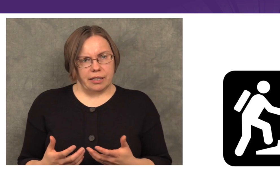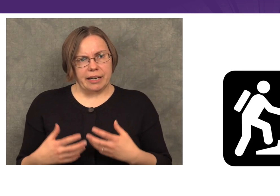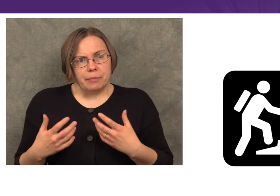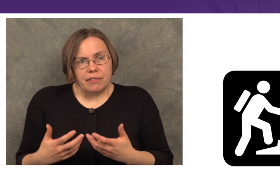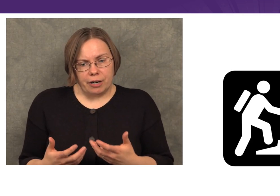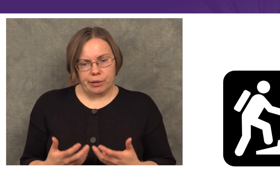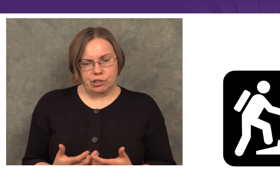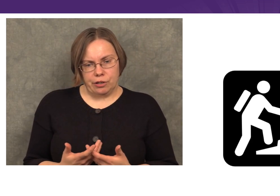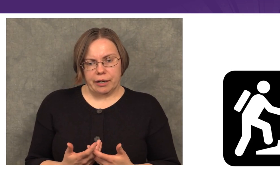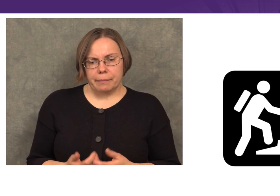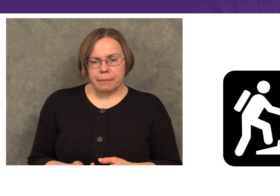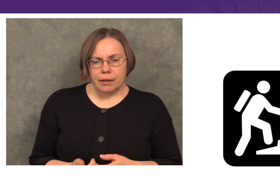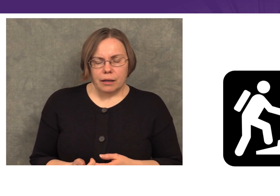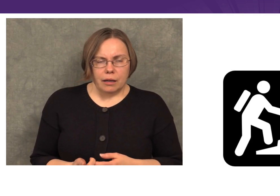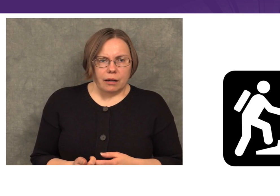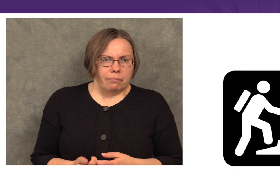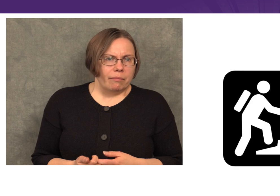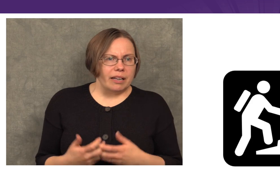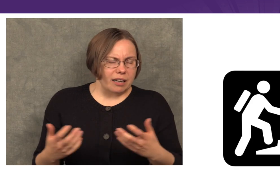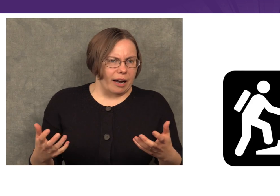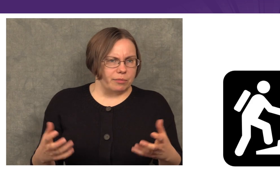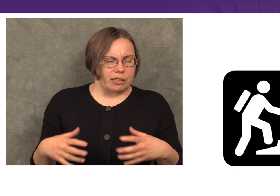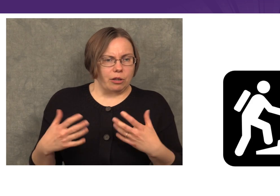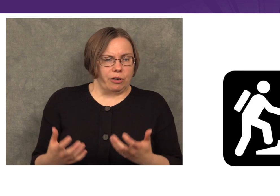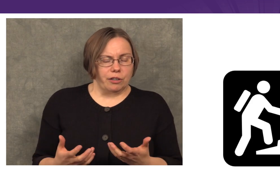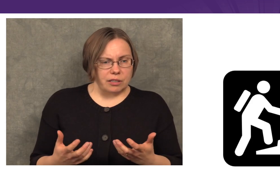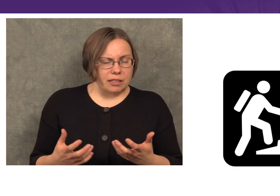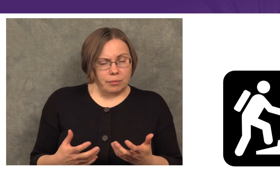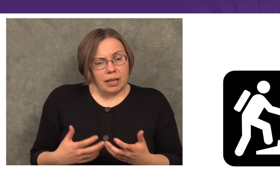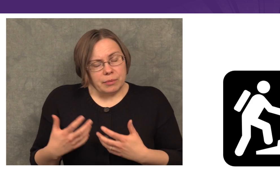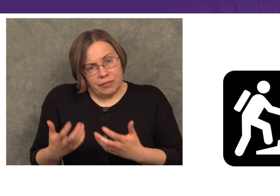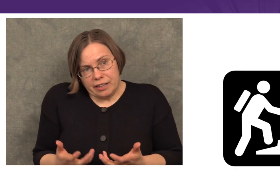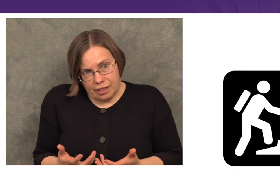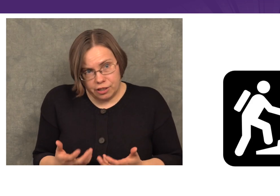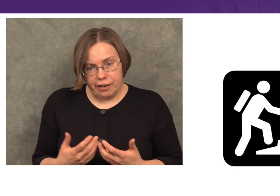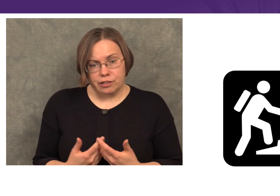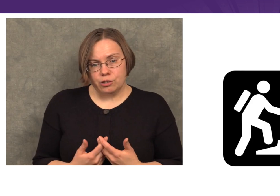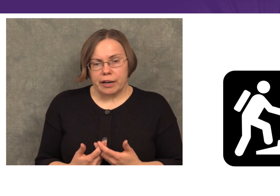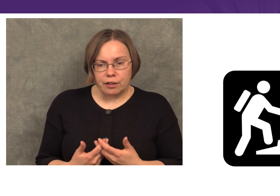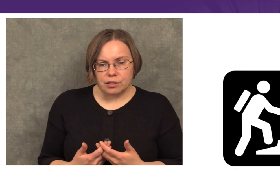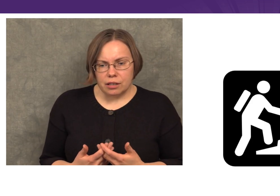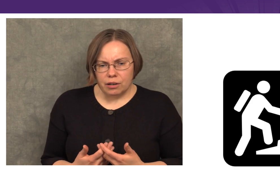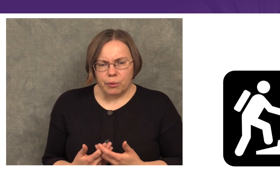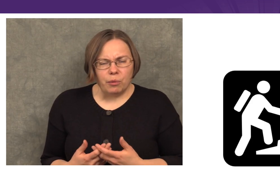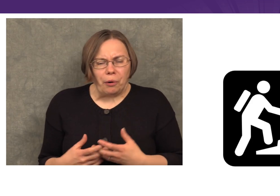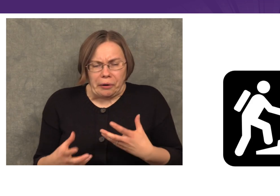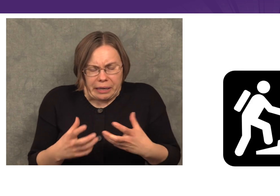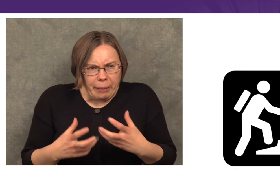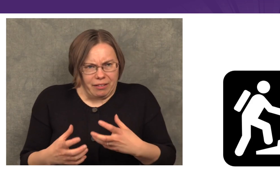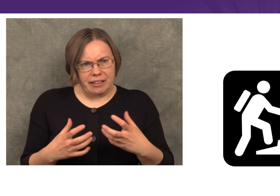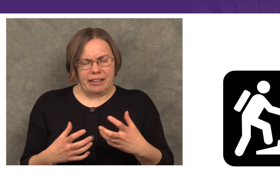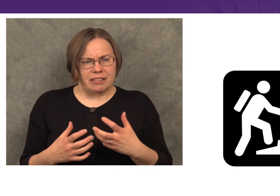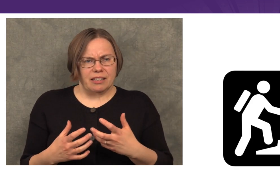It can be very reassuring. Many times as learners, and sometimes even as educators and trainers we worry about things